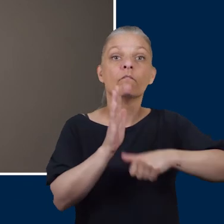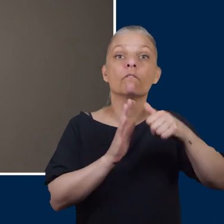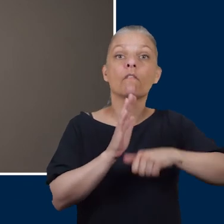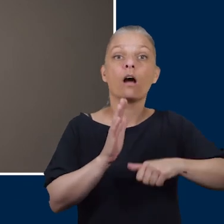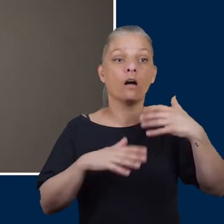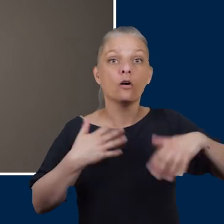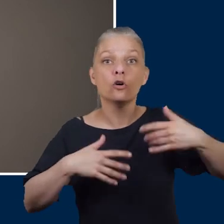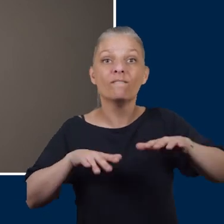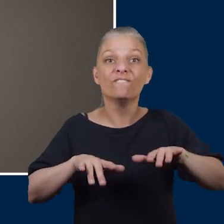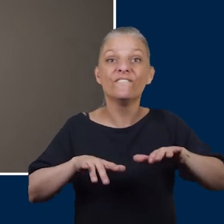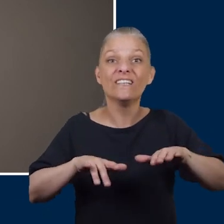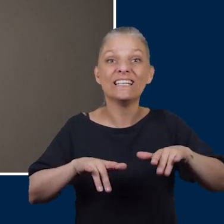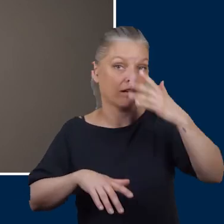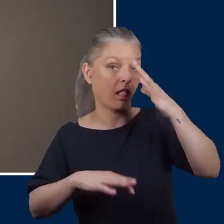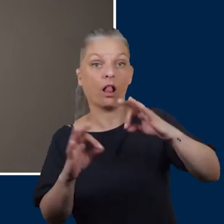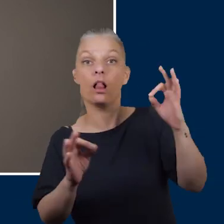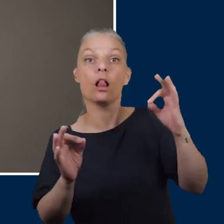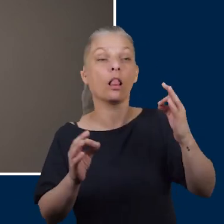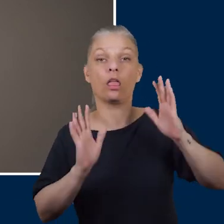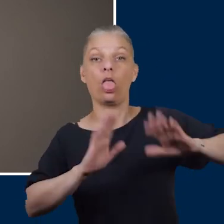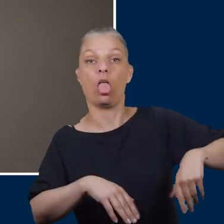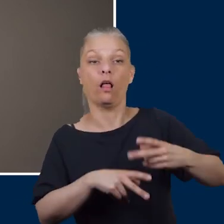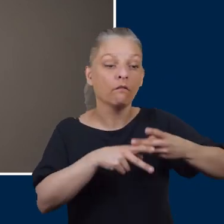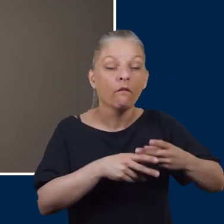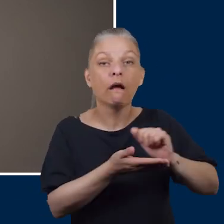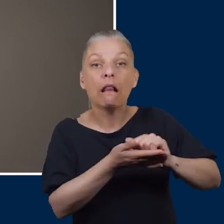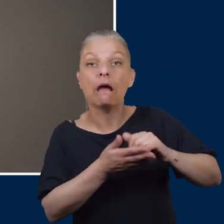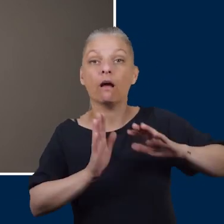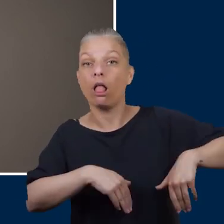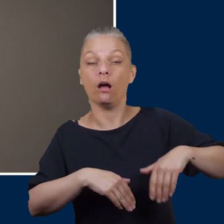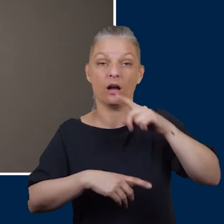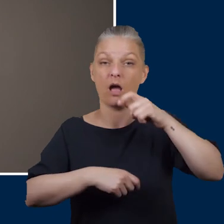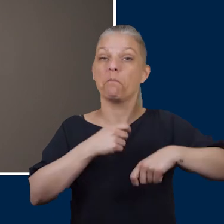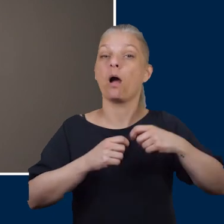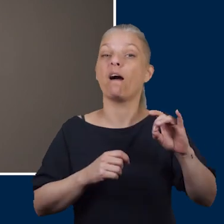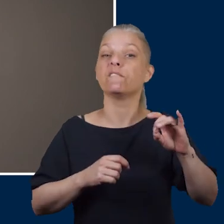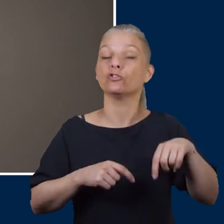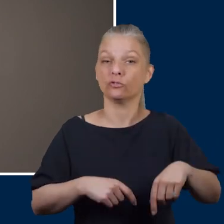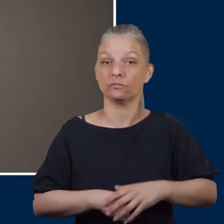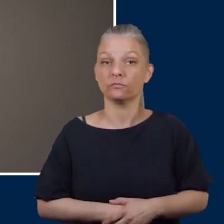unaware of and if left untreated this wound could become infected. A person with normal sensation in